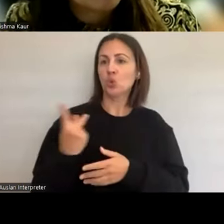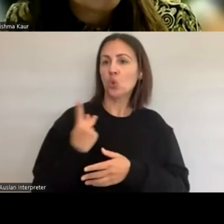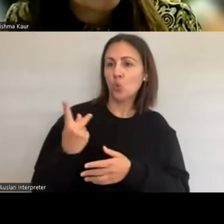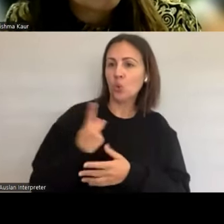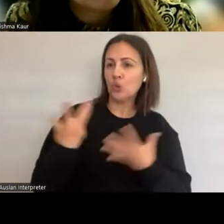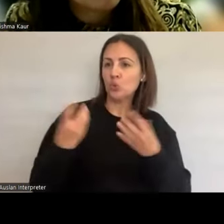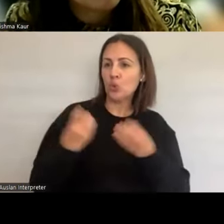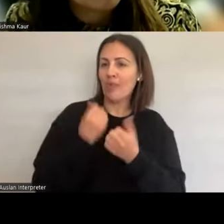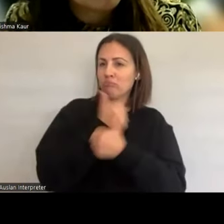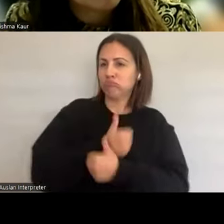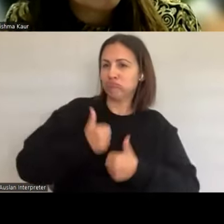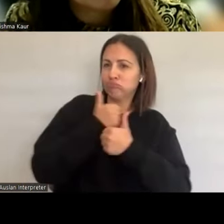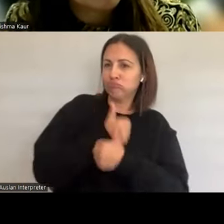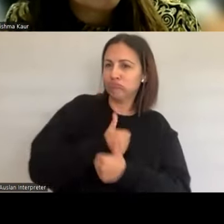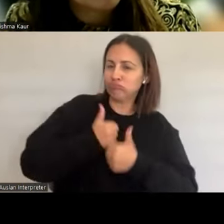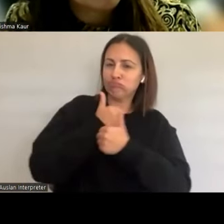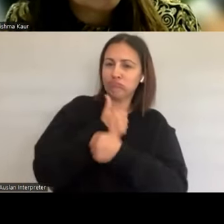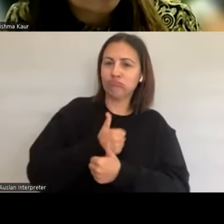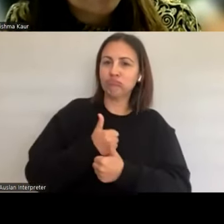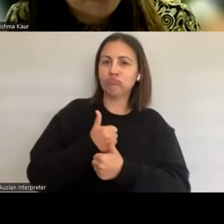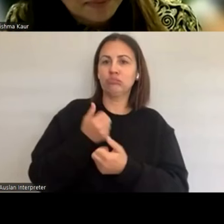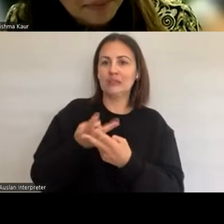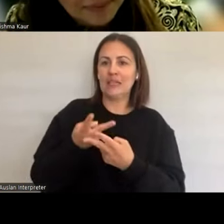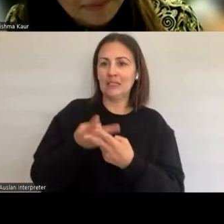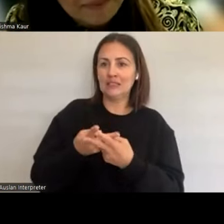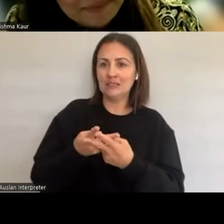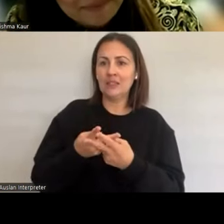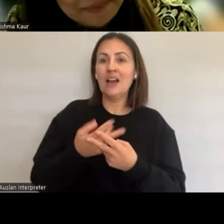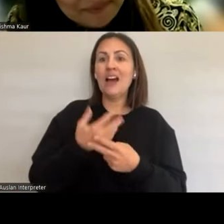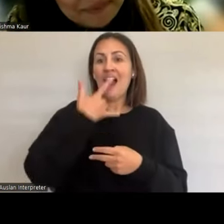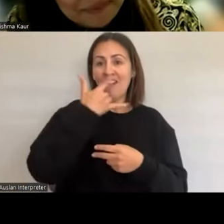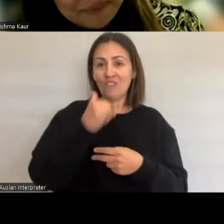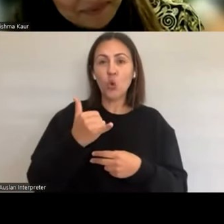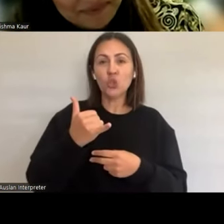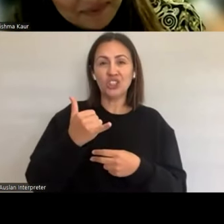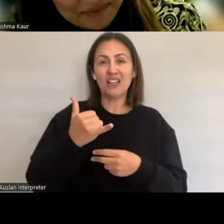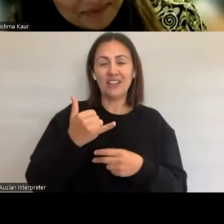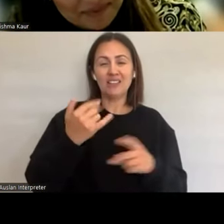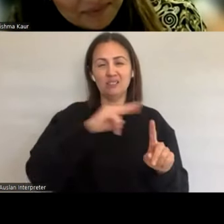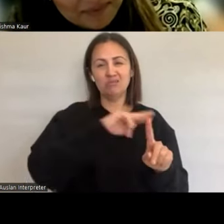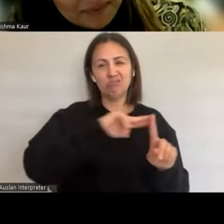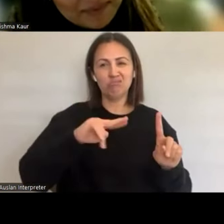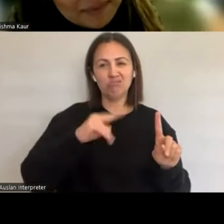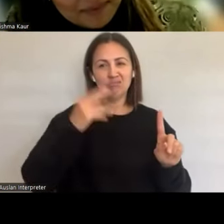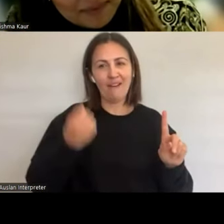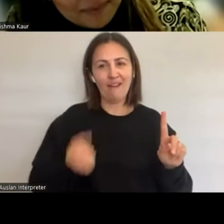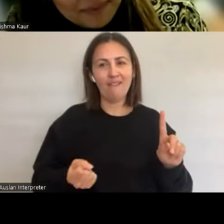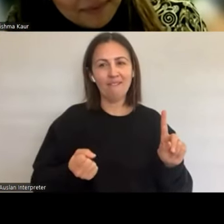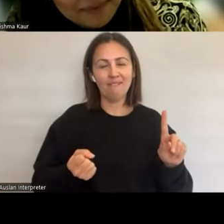And again, there's so many stereotypes that have impacted young people in particular,